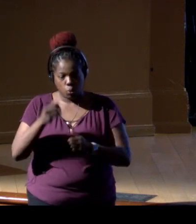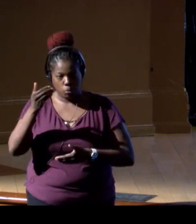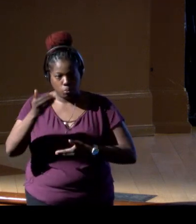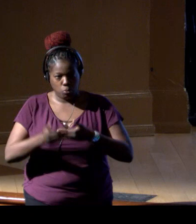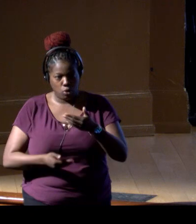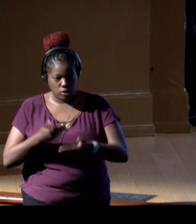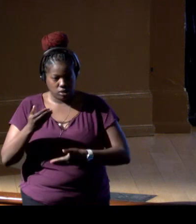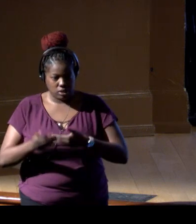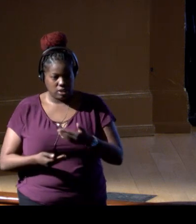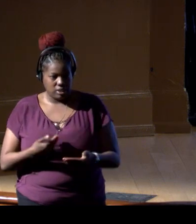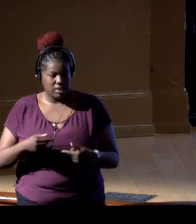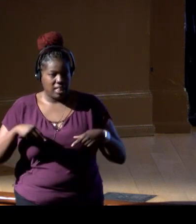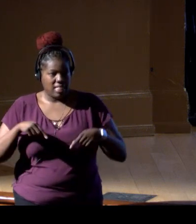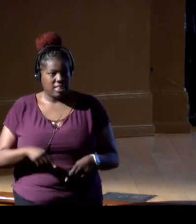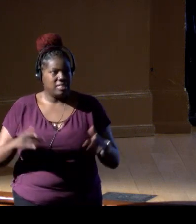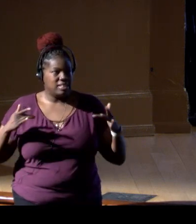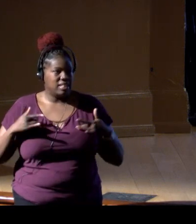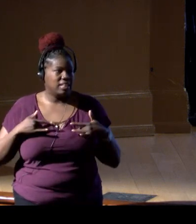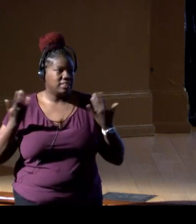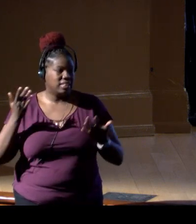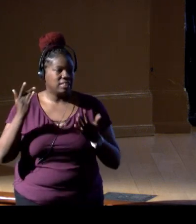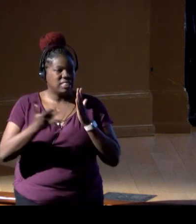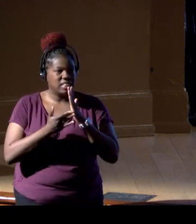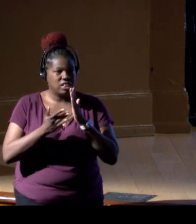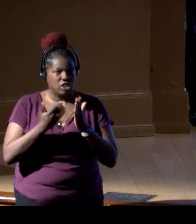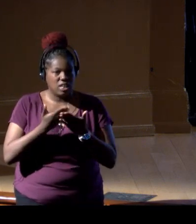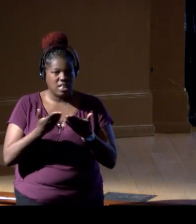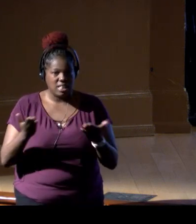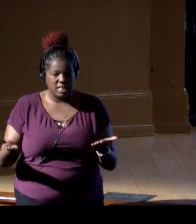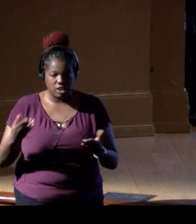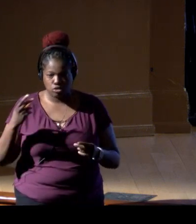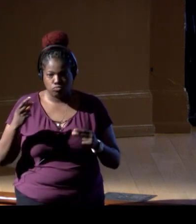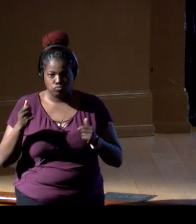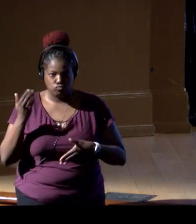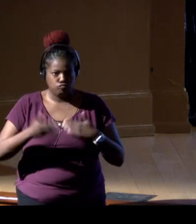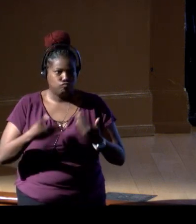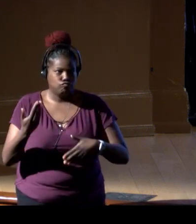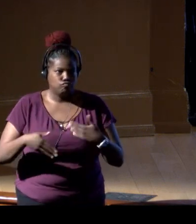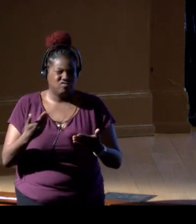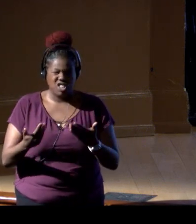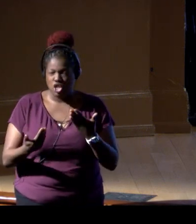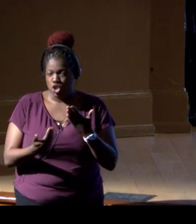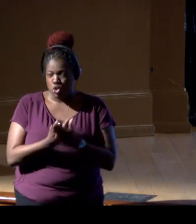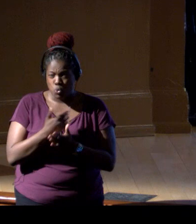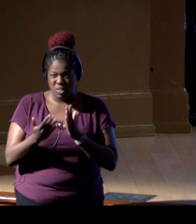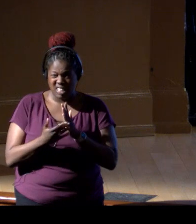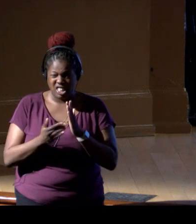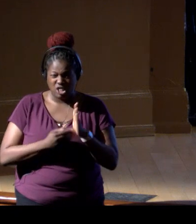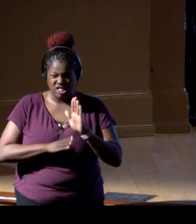and with this exciting technology, things are moving so quickly. New technologies are coming on all the time.